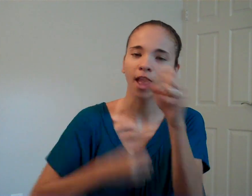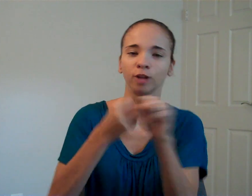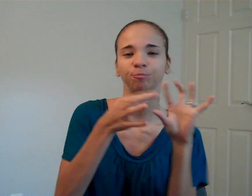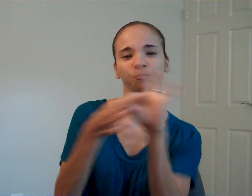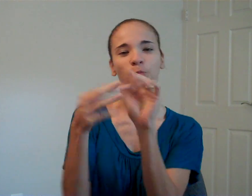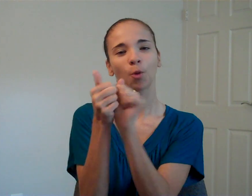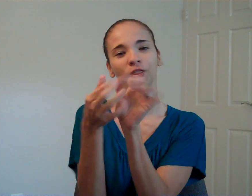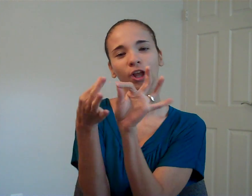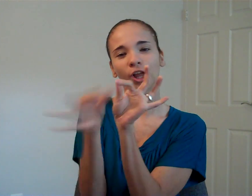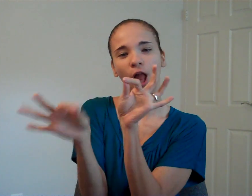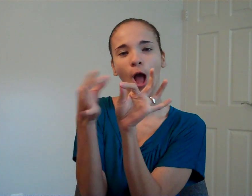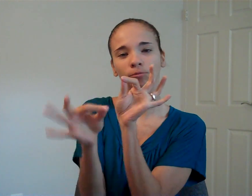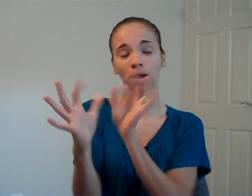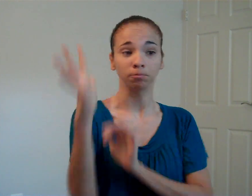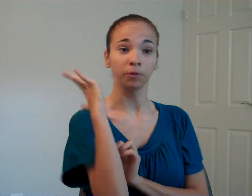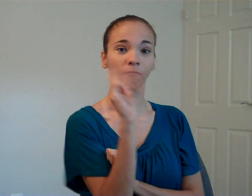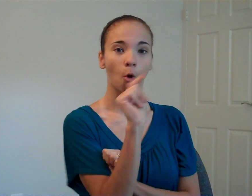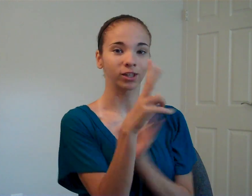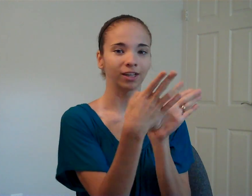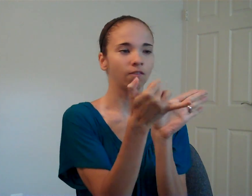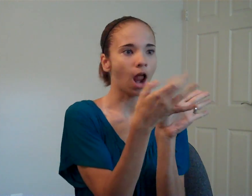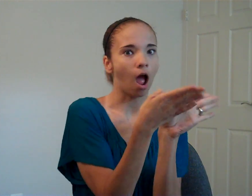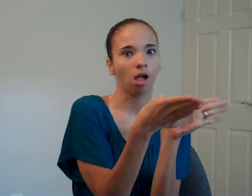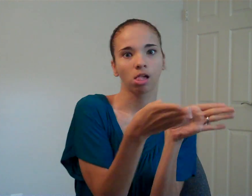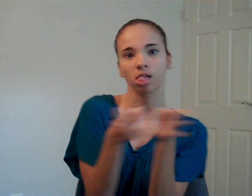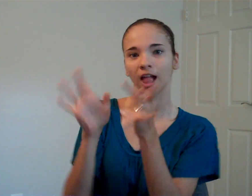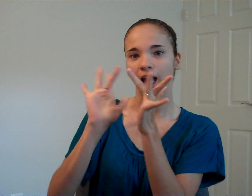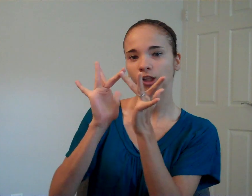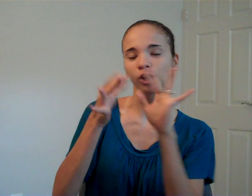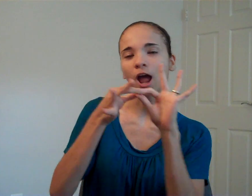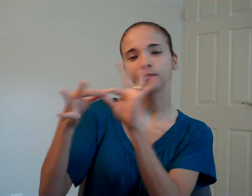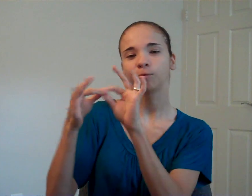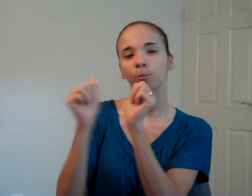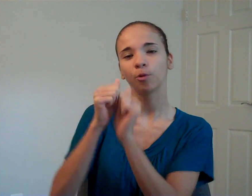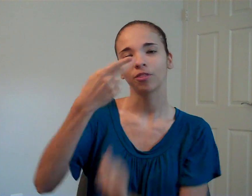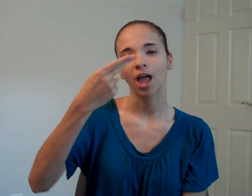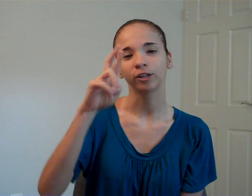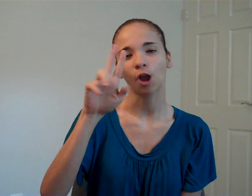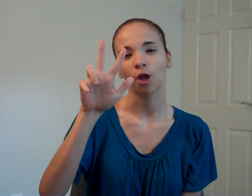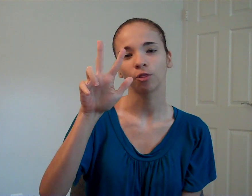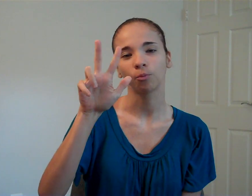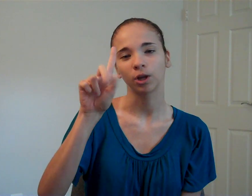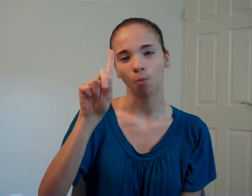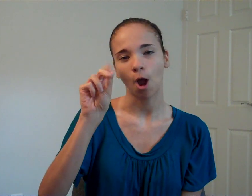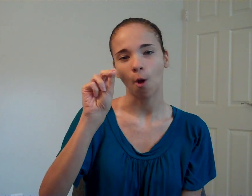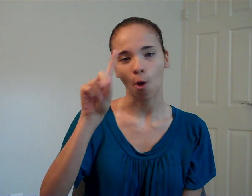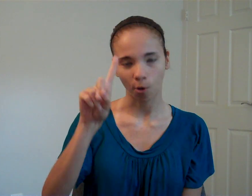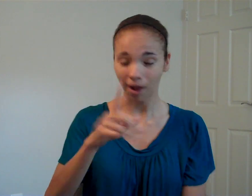on issues related with closed captions. Before it was for television, but it has changed course to internet especially with HR 3101.